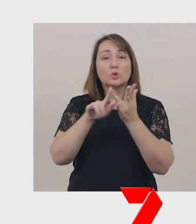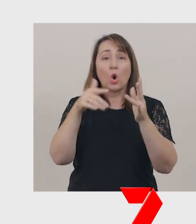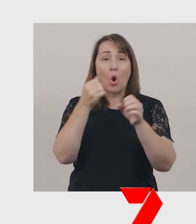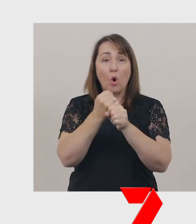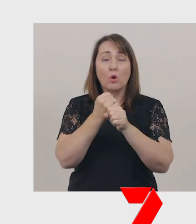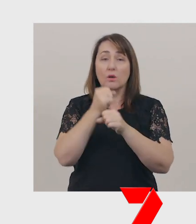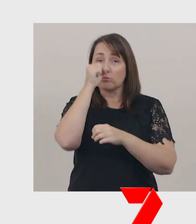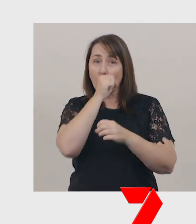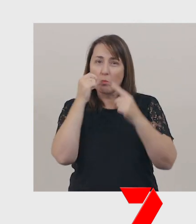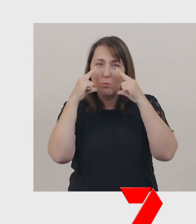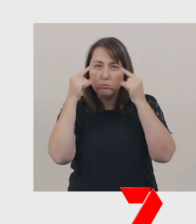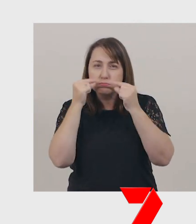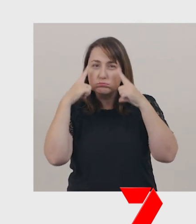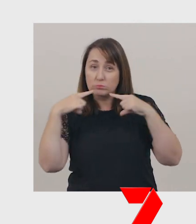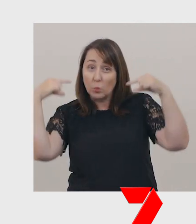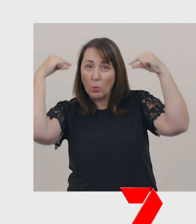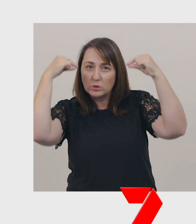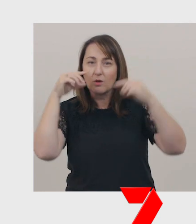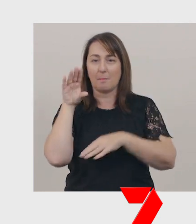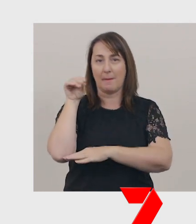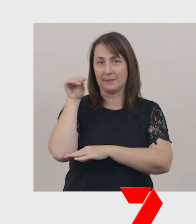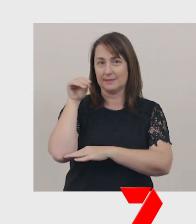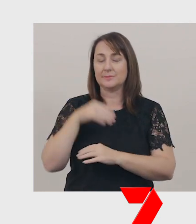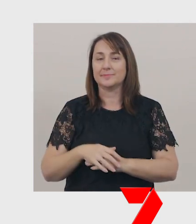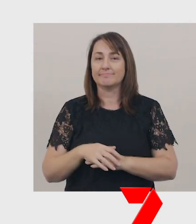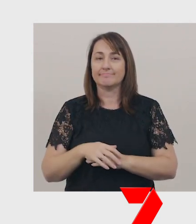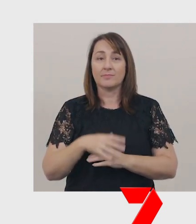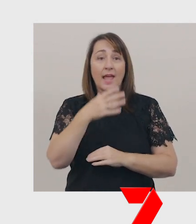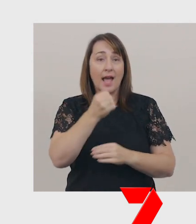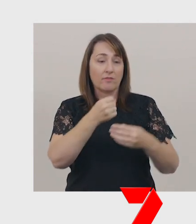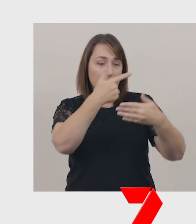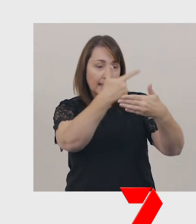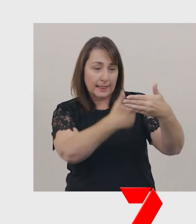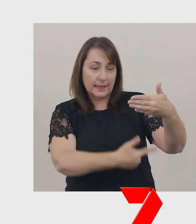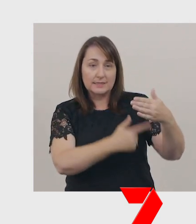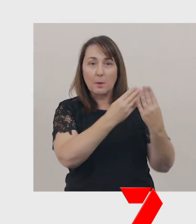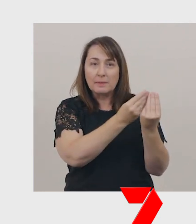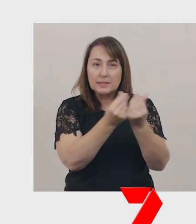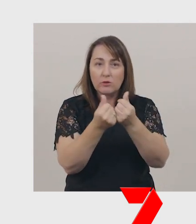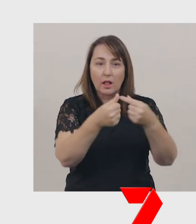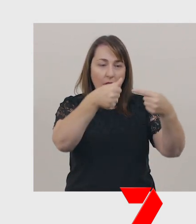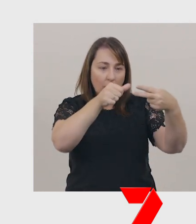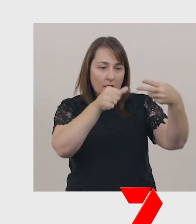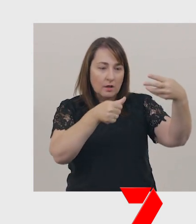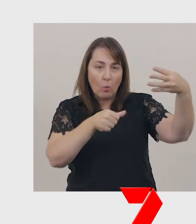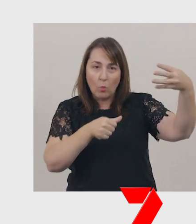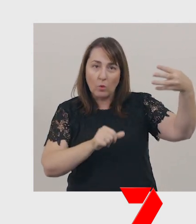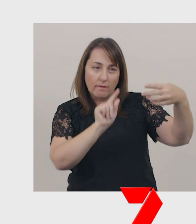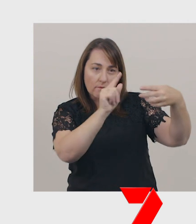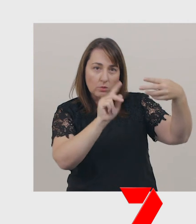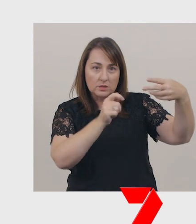A procedure has a list of materials or things you need, often listed in the order that you will use them.